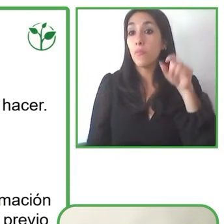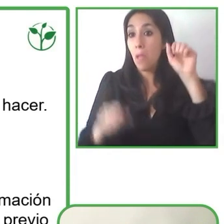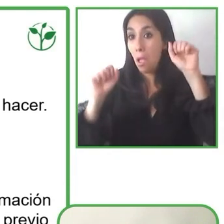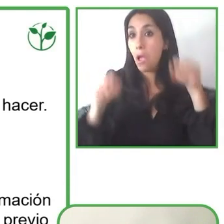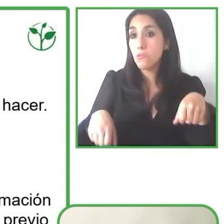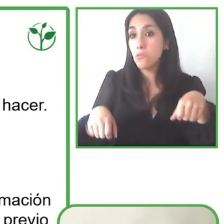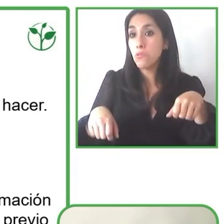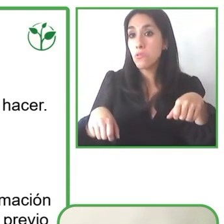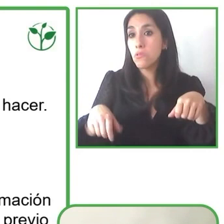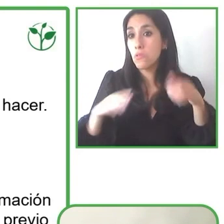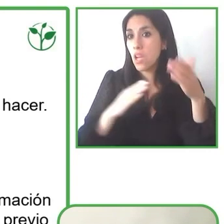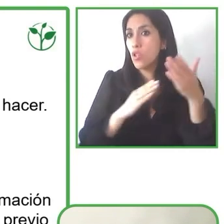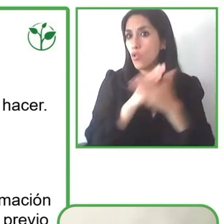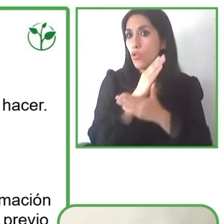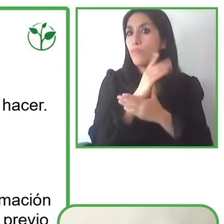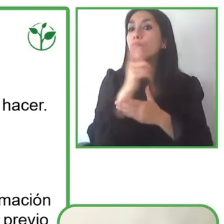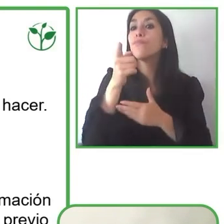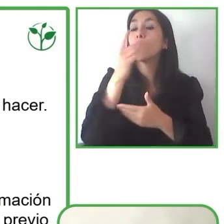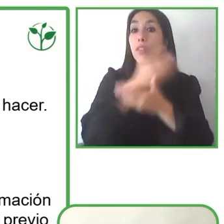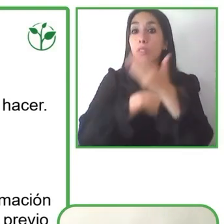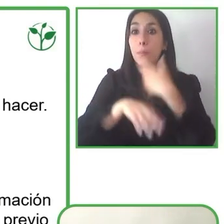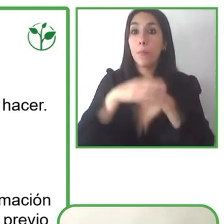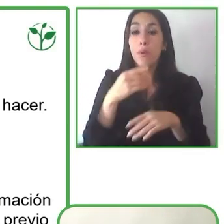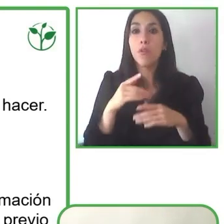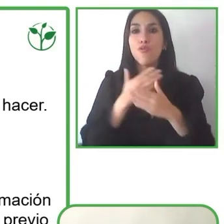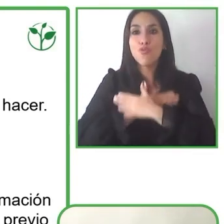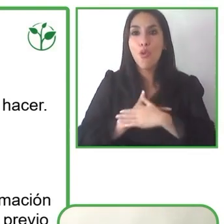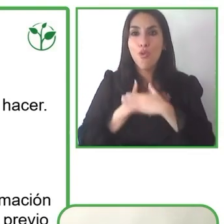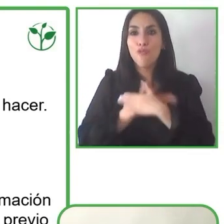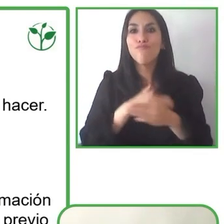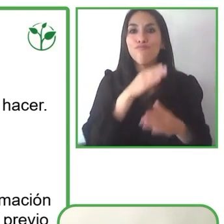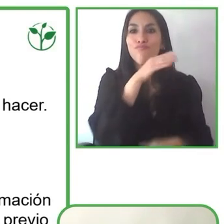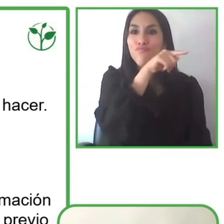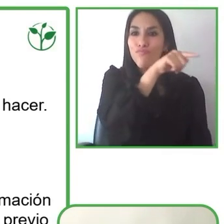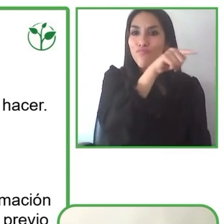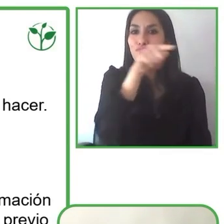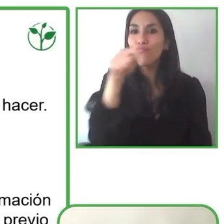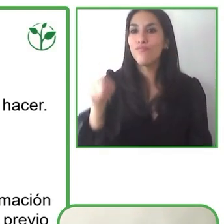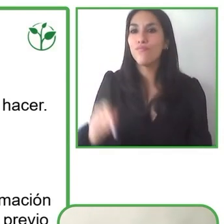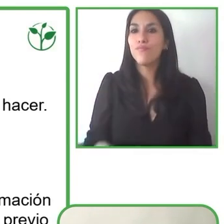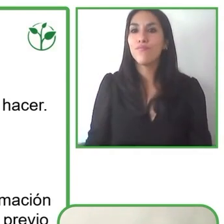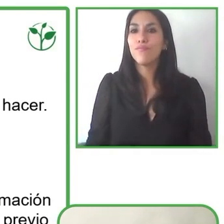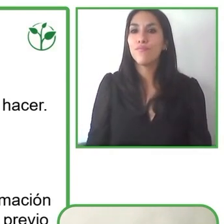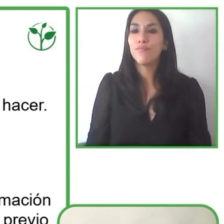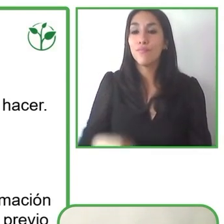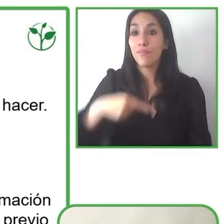can have as much enjoyment of it as possible. So we really respect.